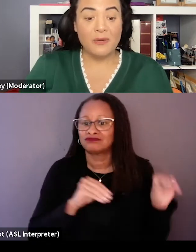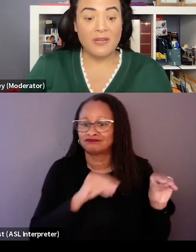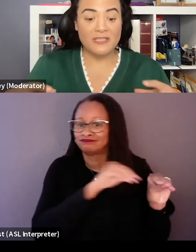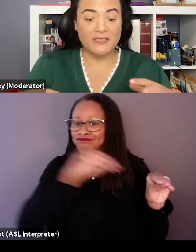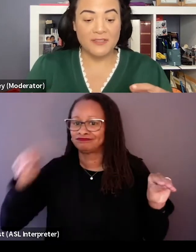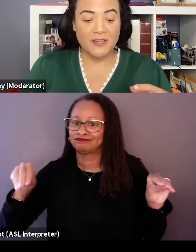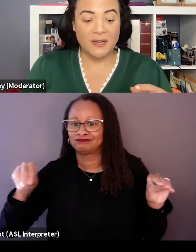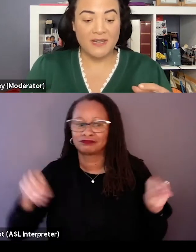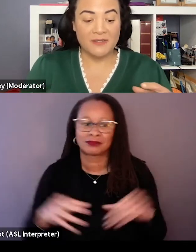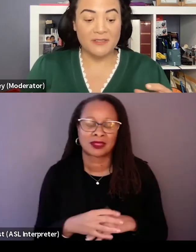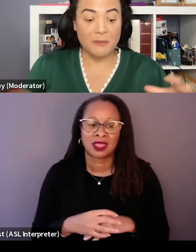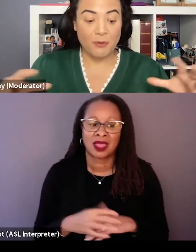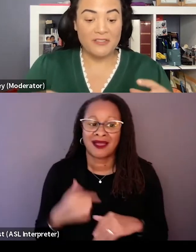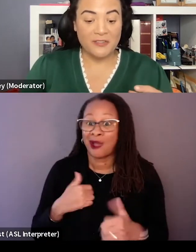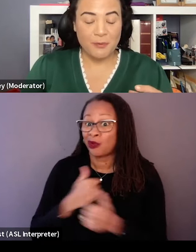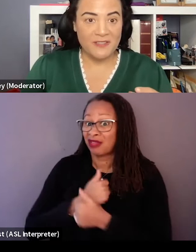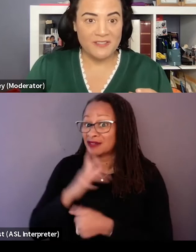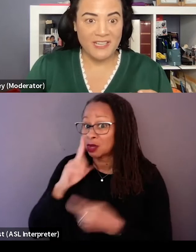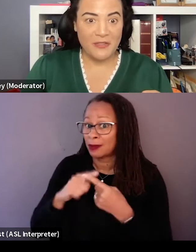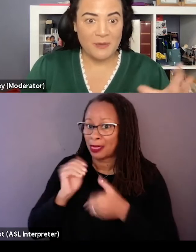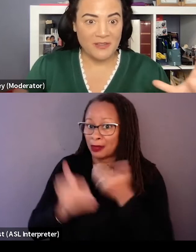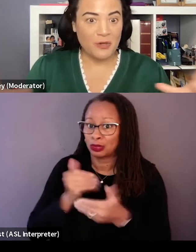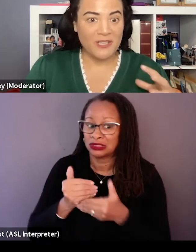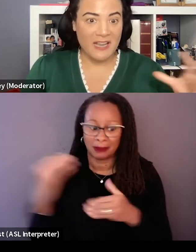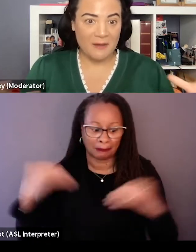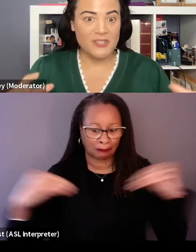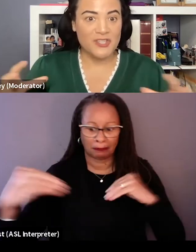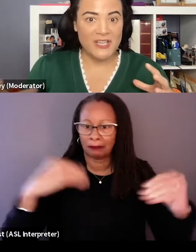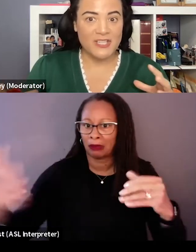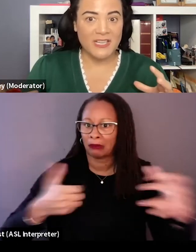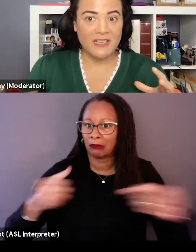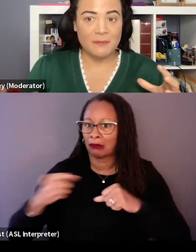I would actually love to talk about the process of putting this together because I'm wondering how much changed in editing,